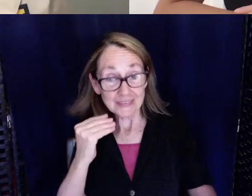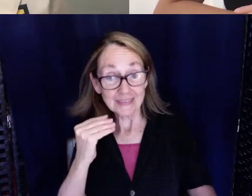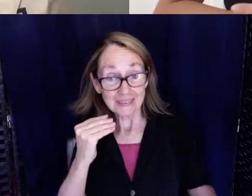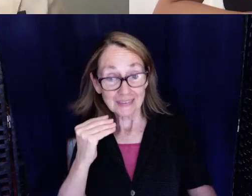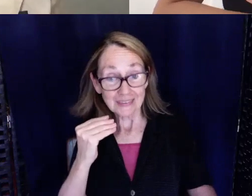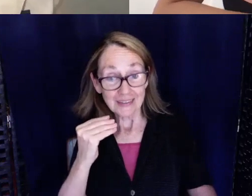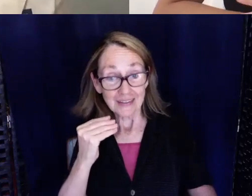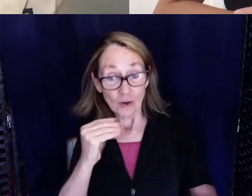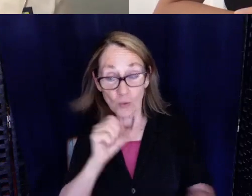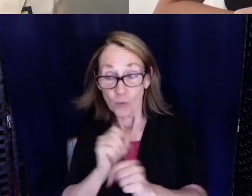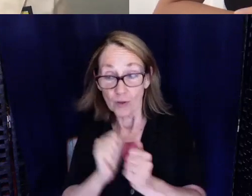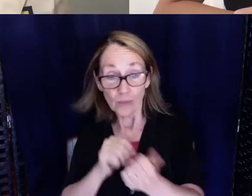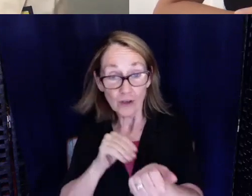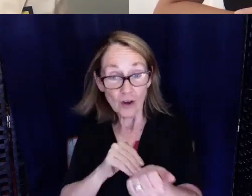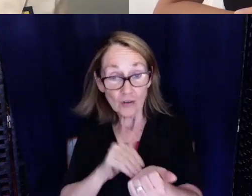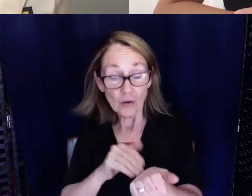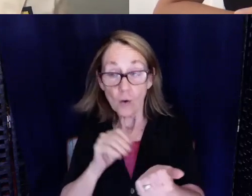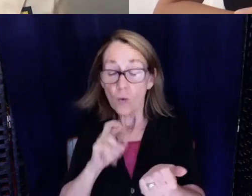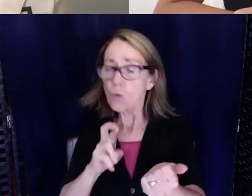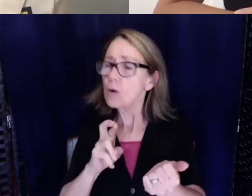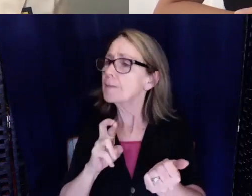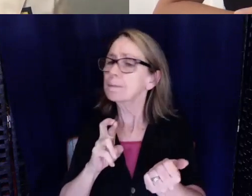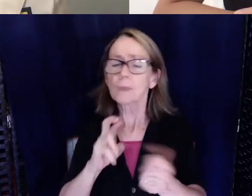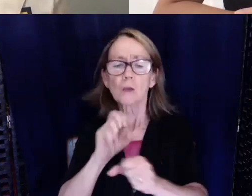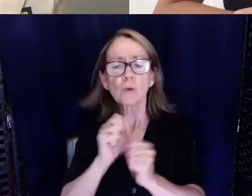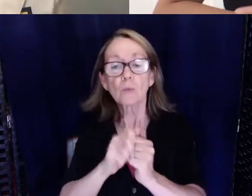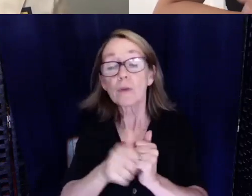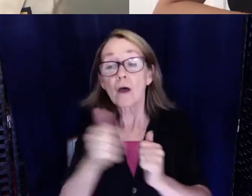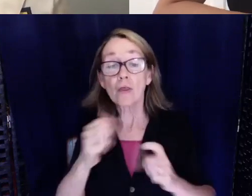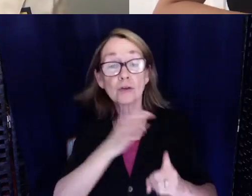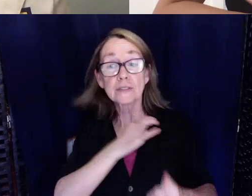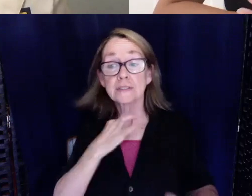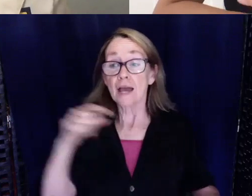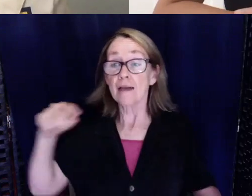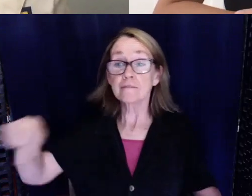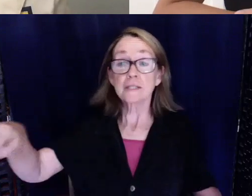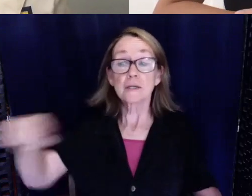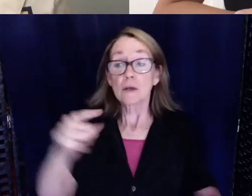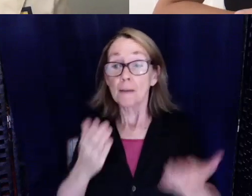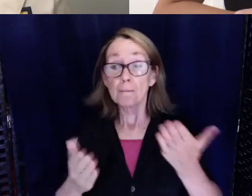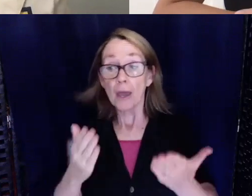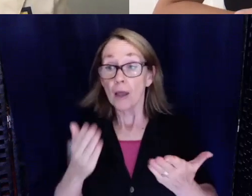working with doctors or working with other staff members who may or may not understand